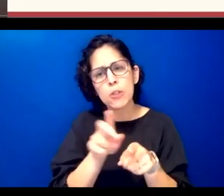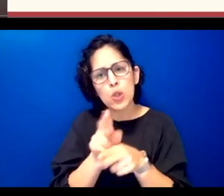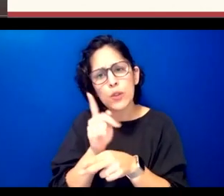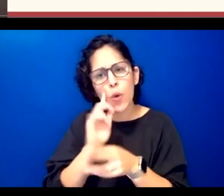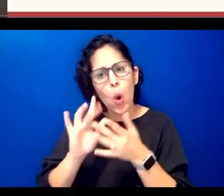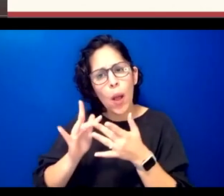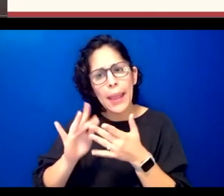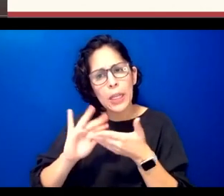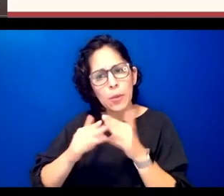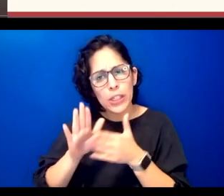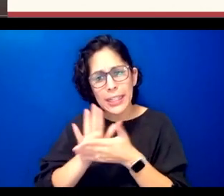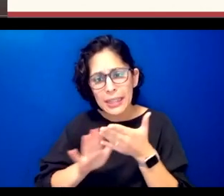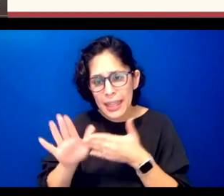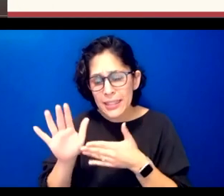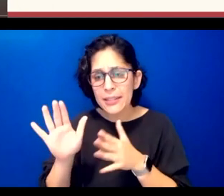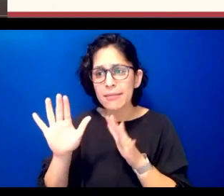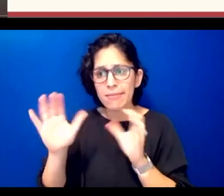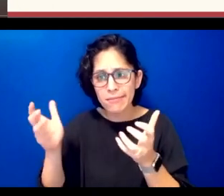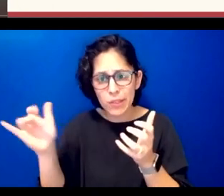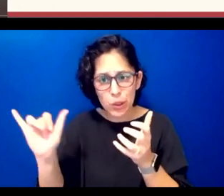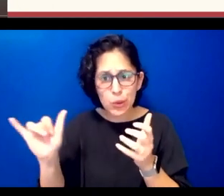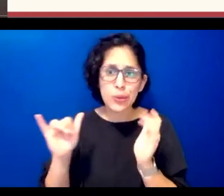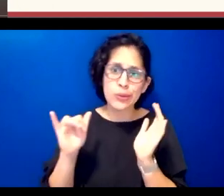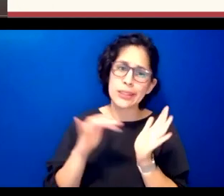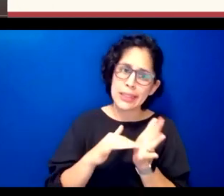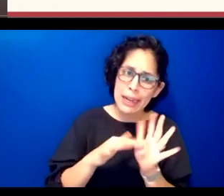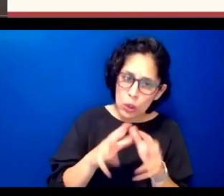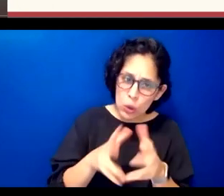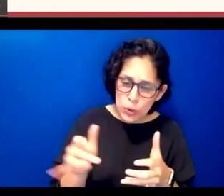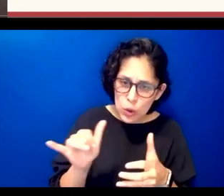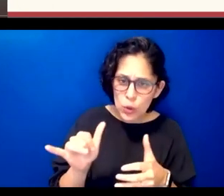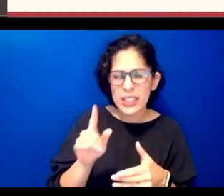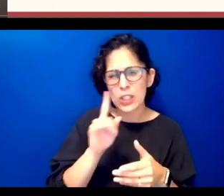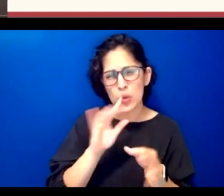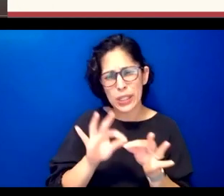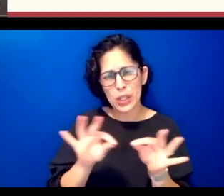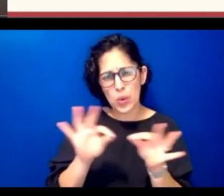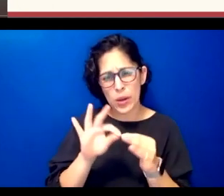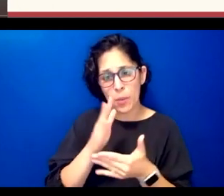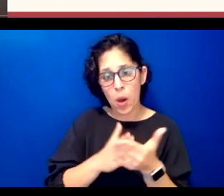and study groups um and it plays a critical part in our new adult immersion program this